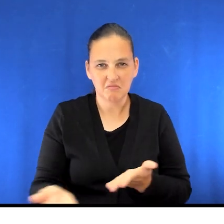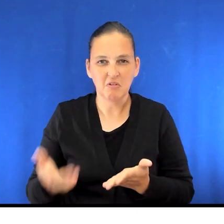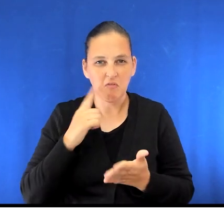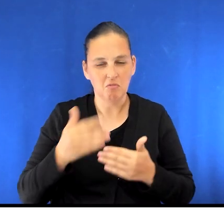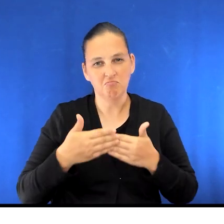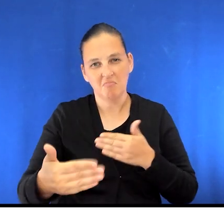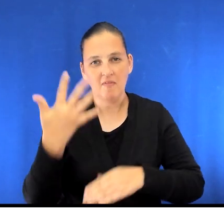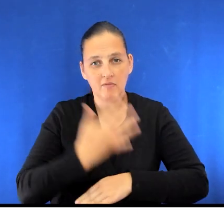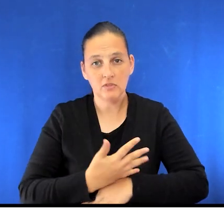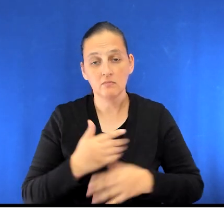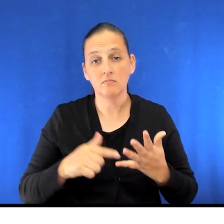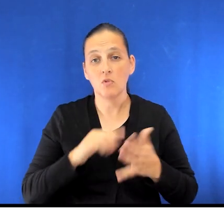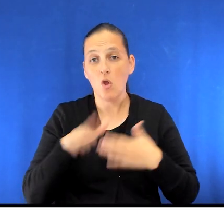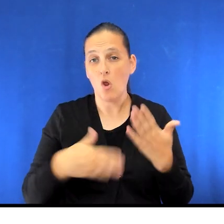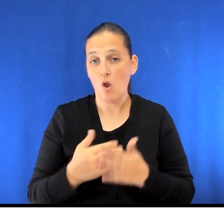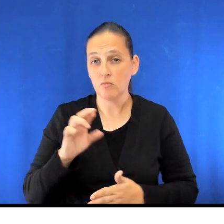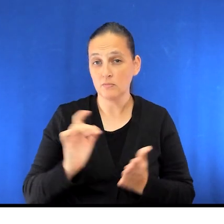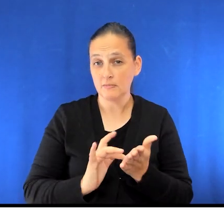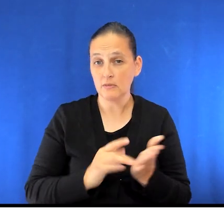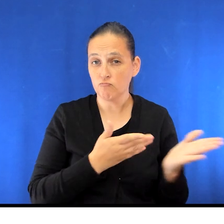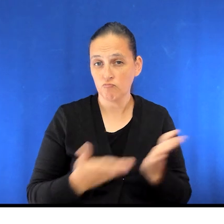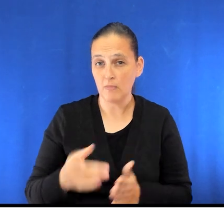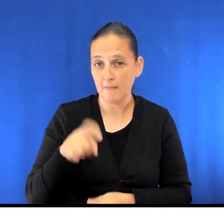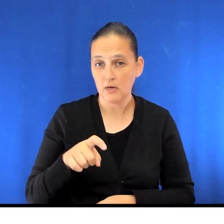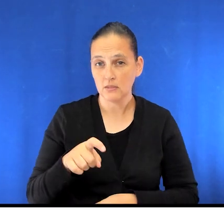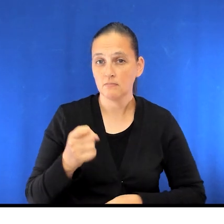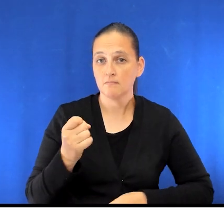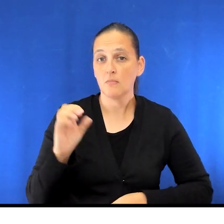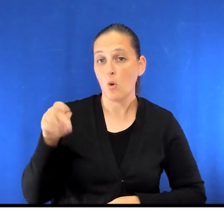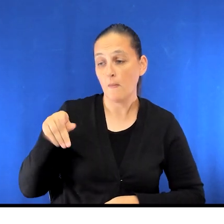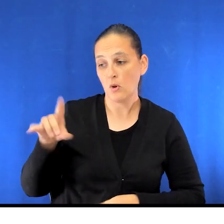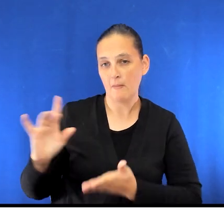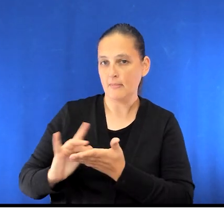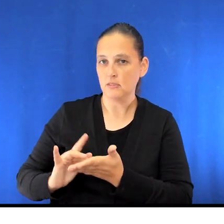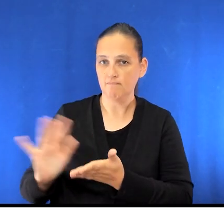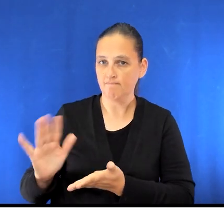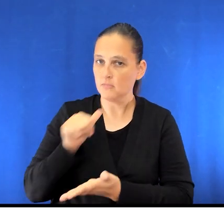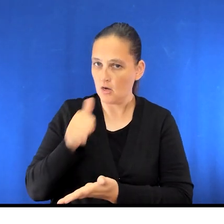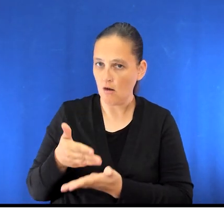All of your prescription medications, with the exception of any opioid medications in their original containers,